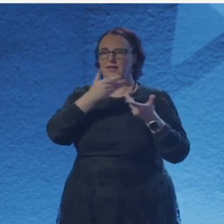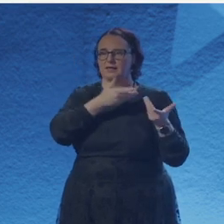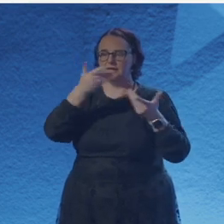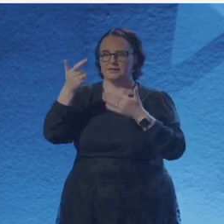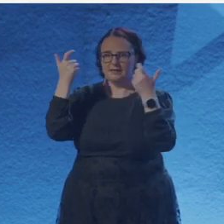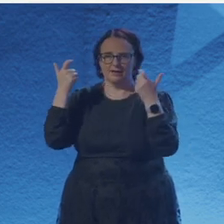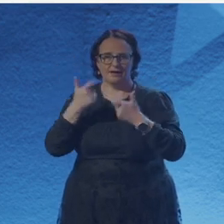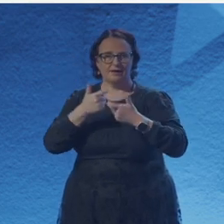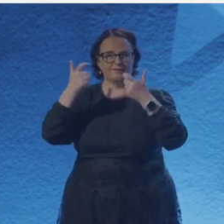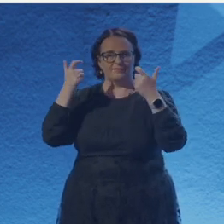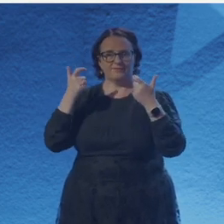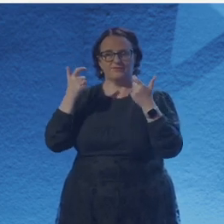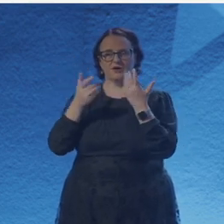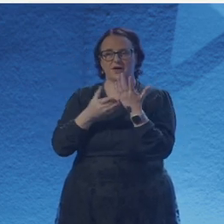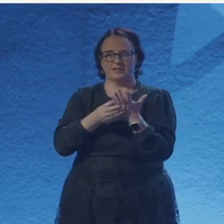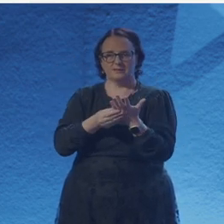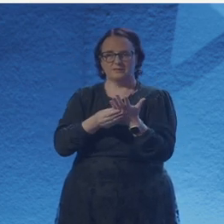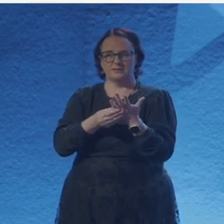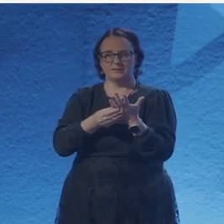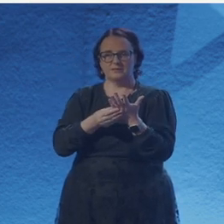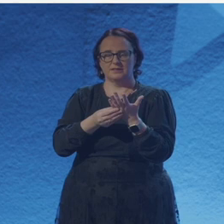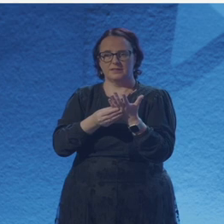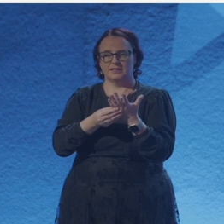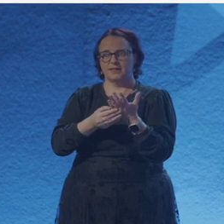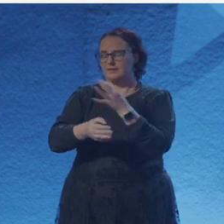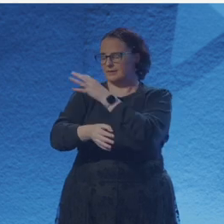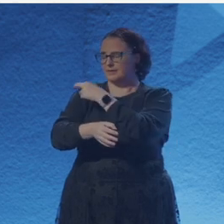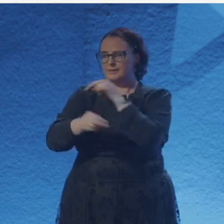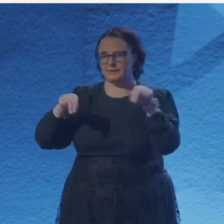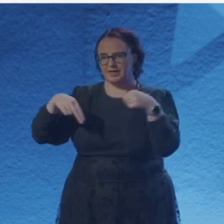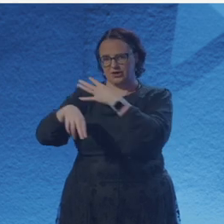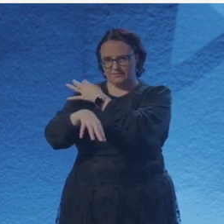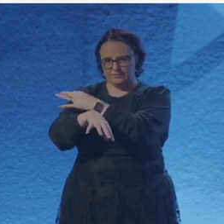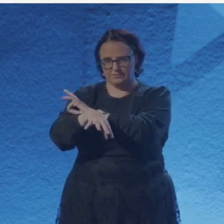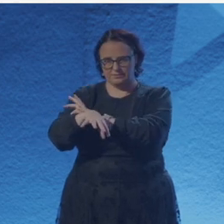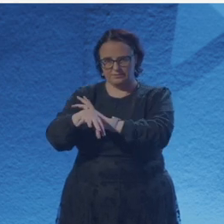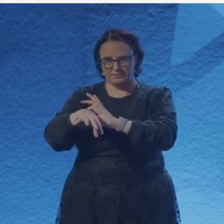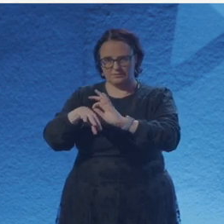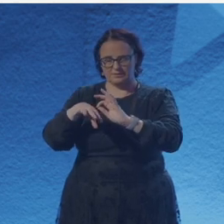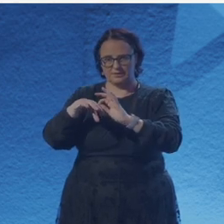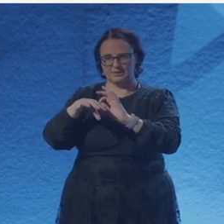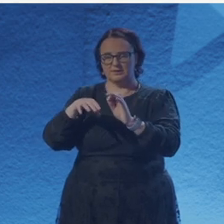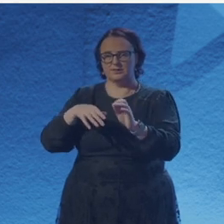graze skin to spark a shock of desire and arms in embrace earth, The current moment.